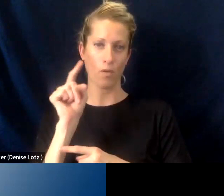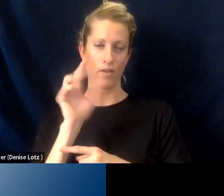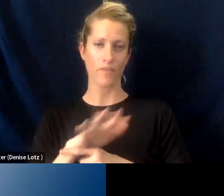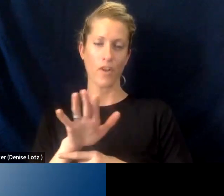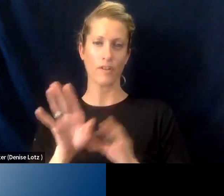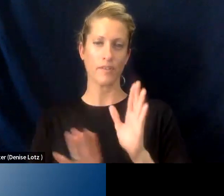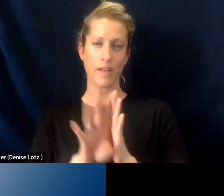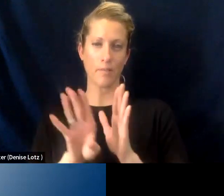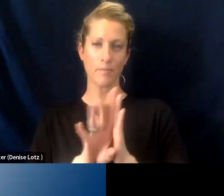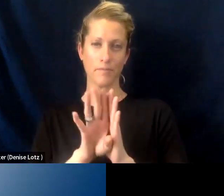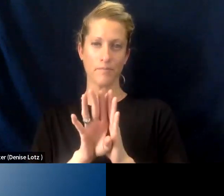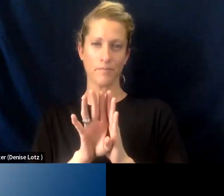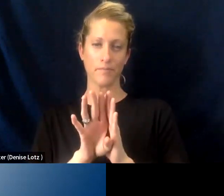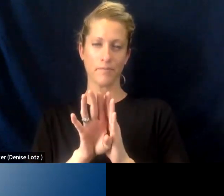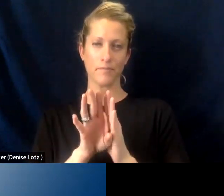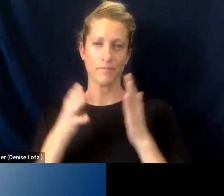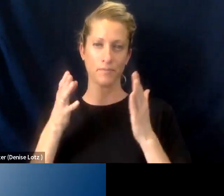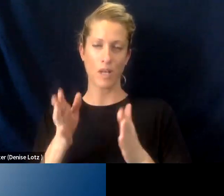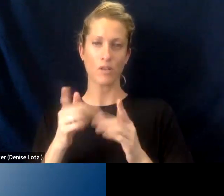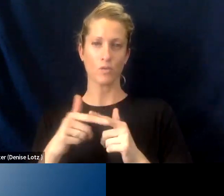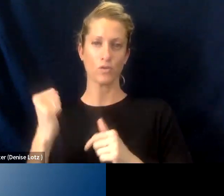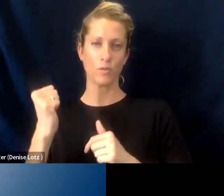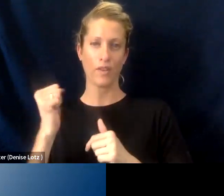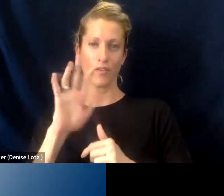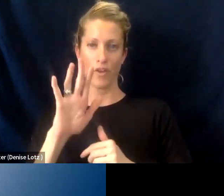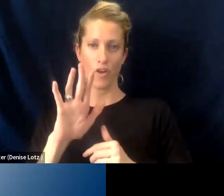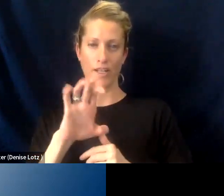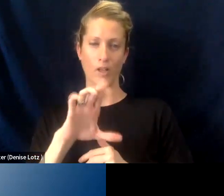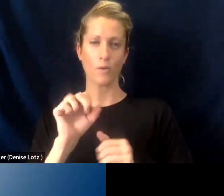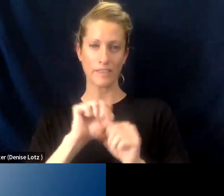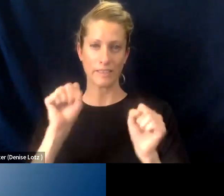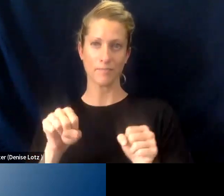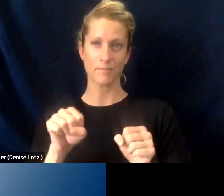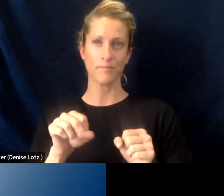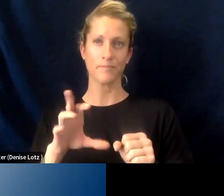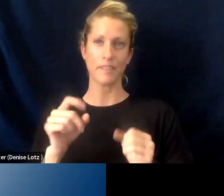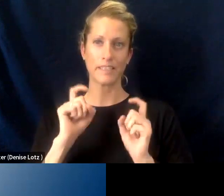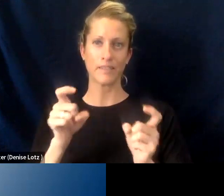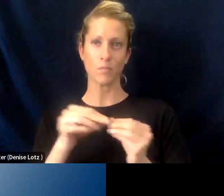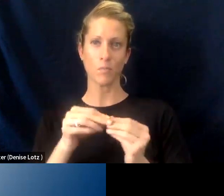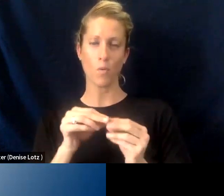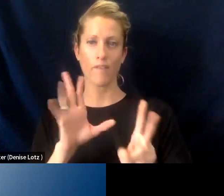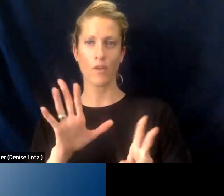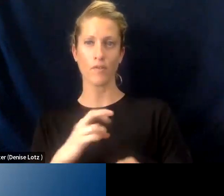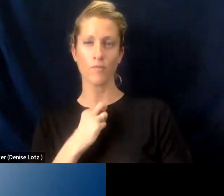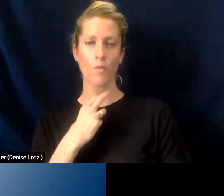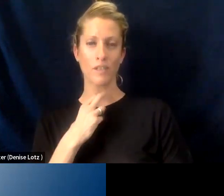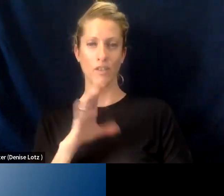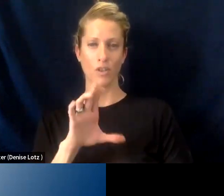table in a way that strengthens the ecosystem right and brings more voices and core attributes to the table.